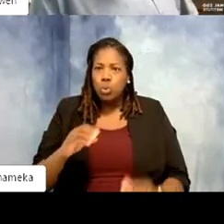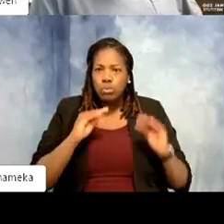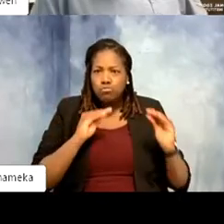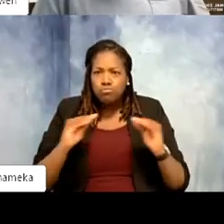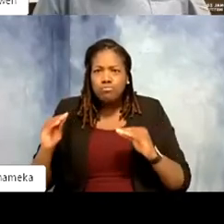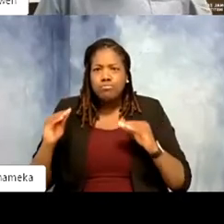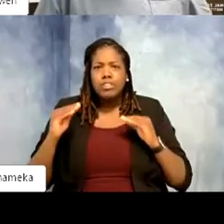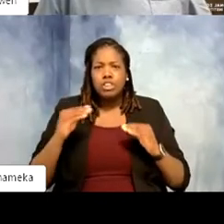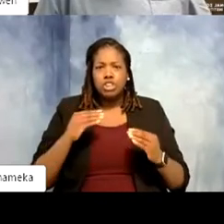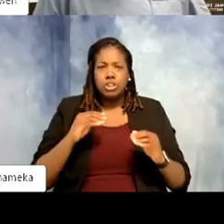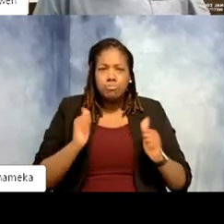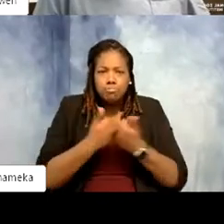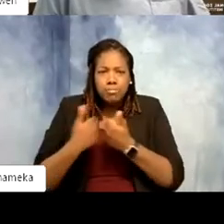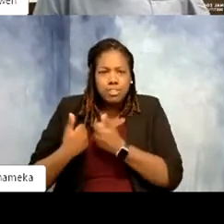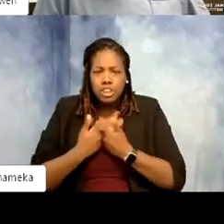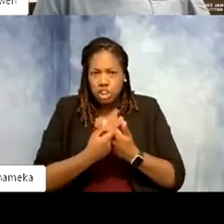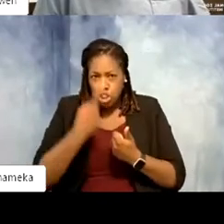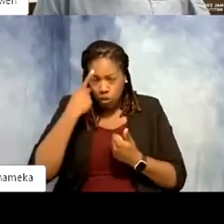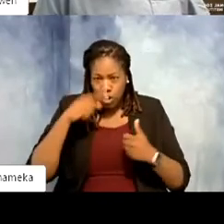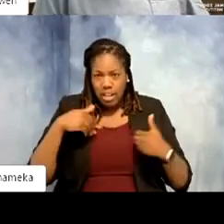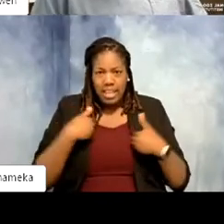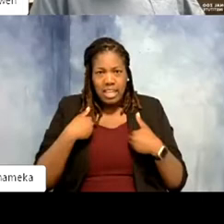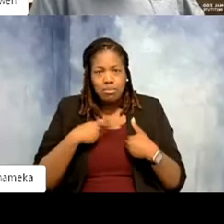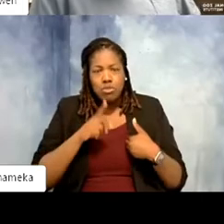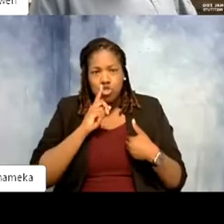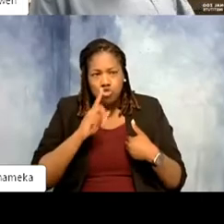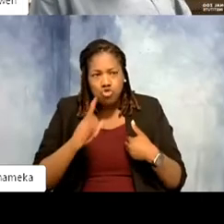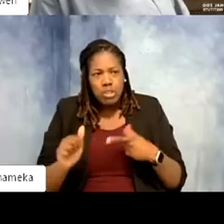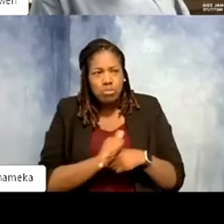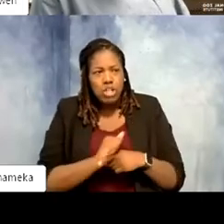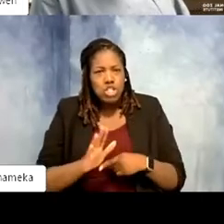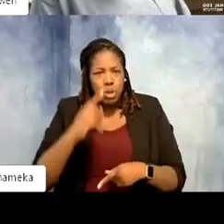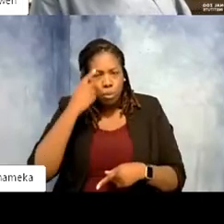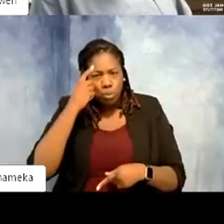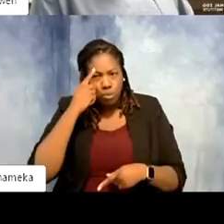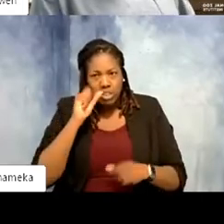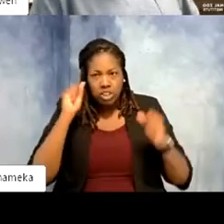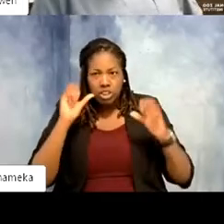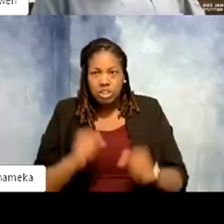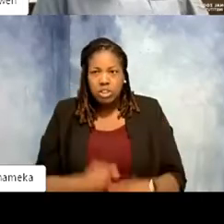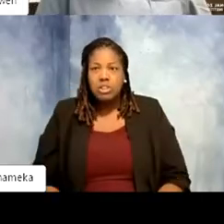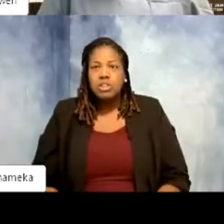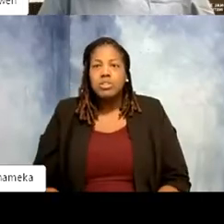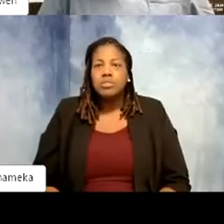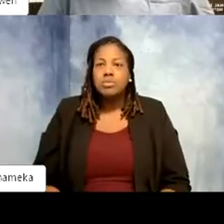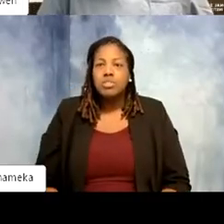for an animal. It exercises their brains. That's awesome. We had a really great question from